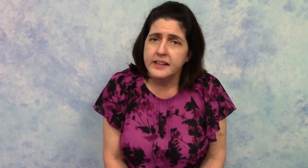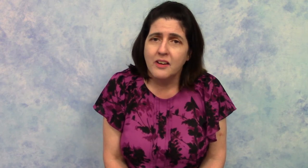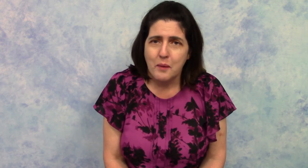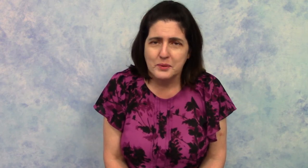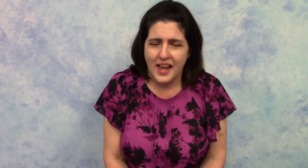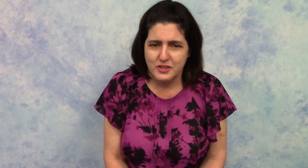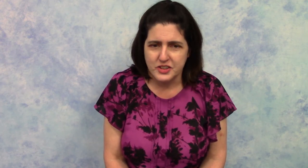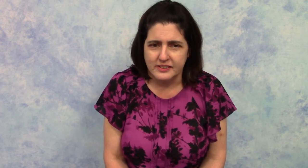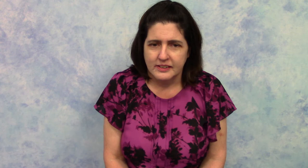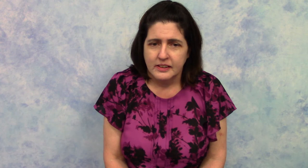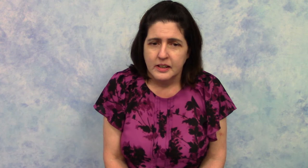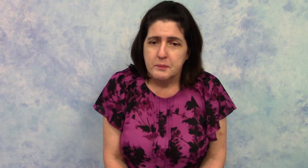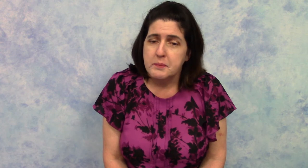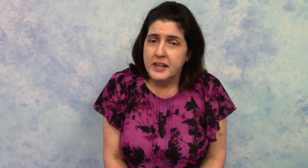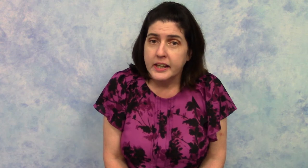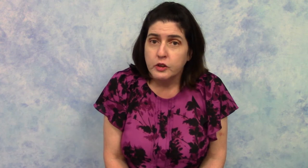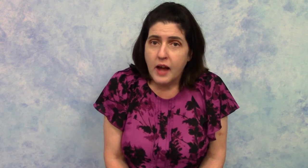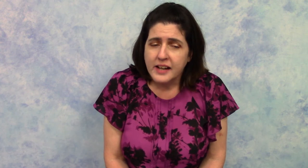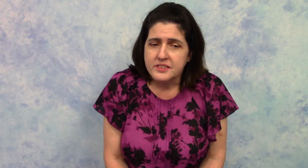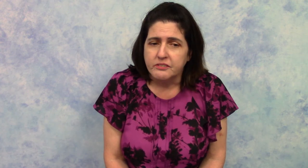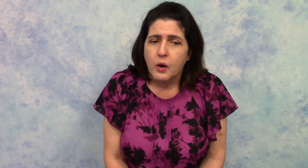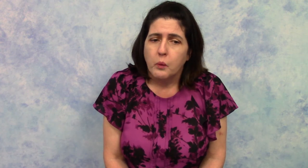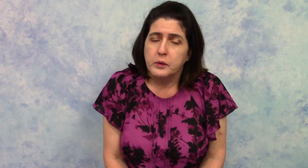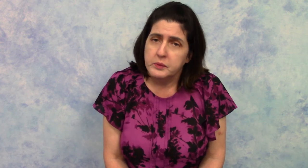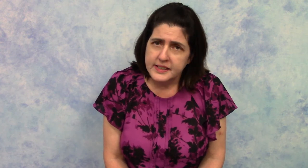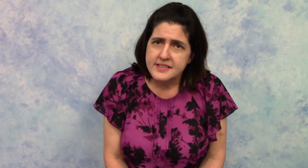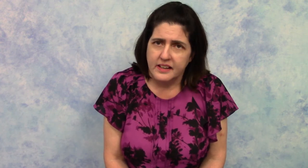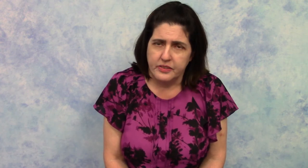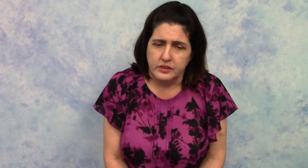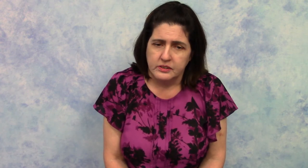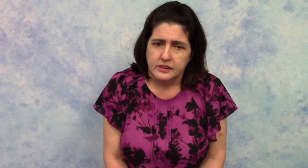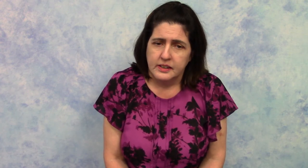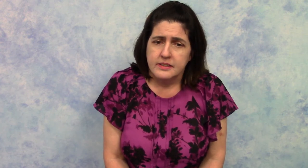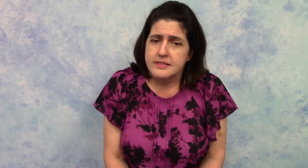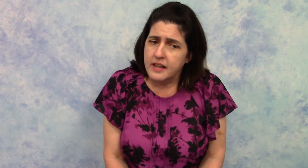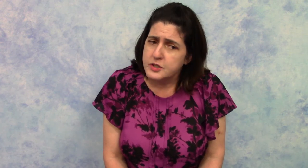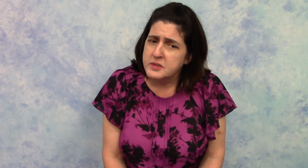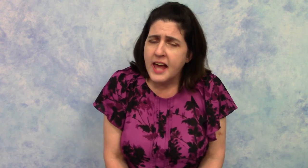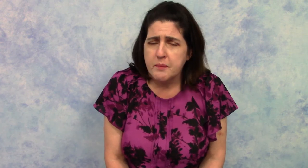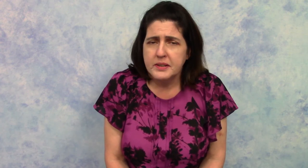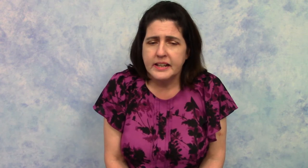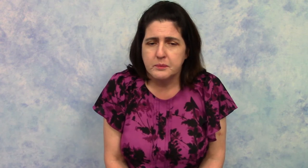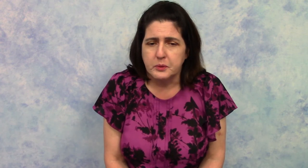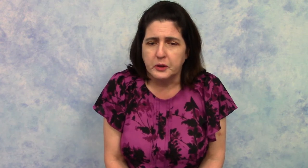comprehension by being interactive when reading together discuss what's happening in the book,